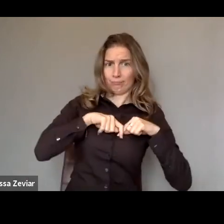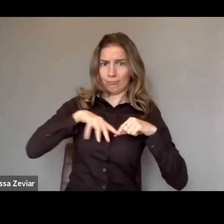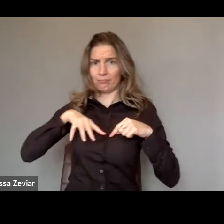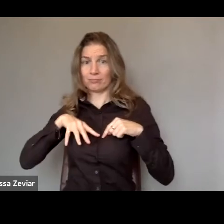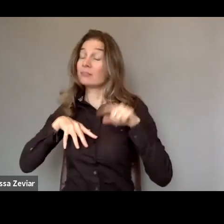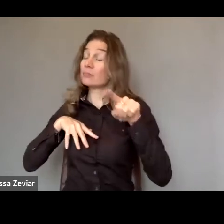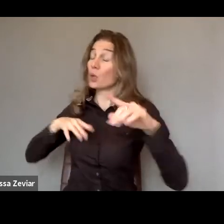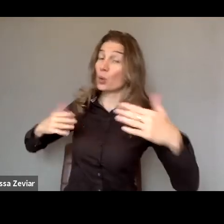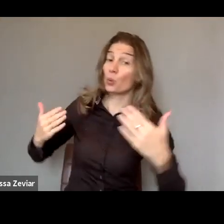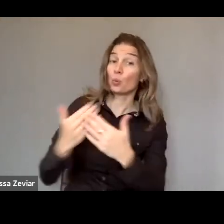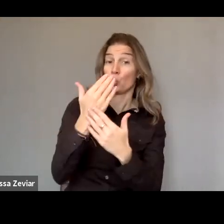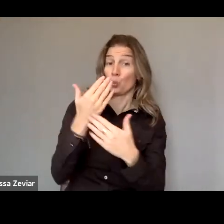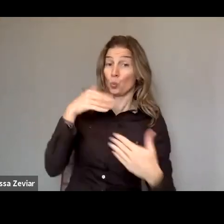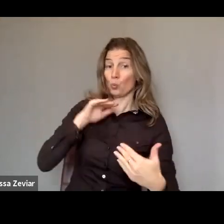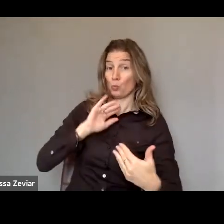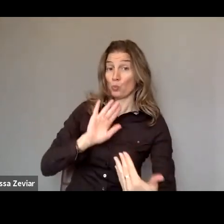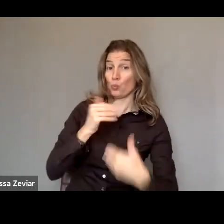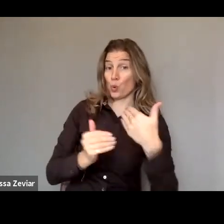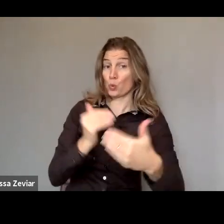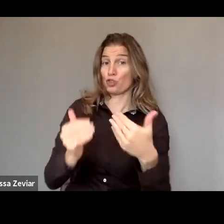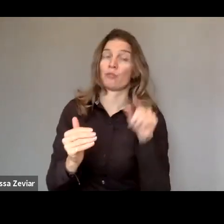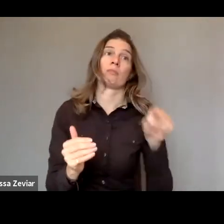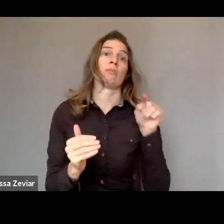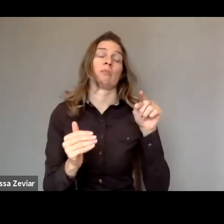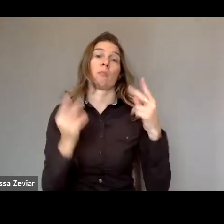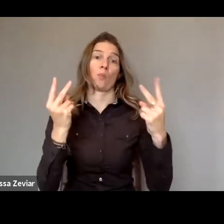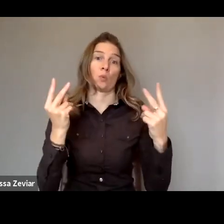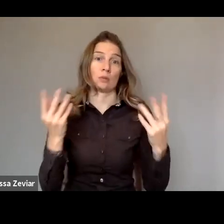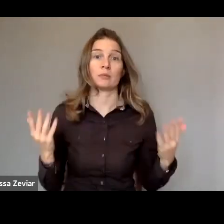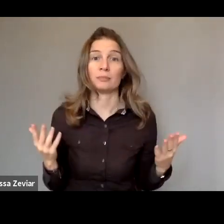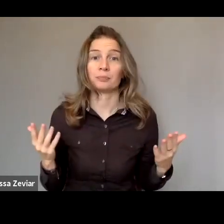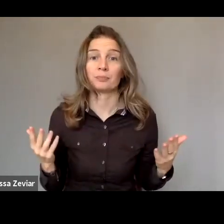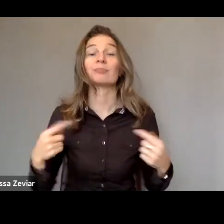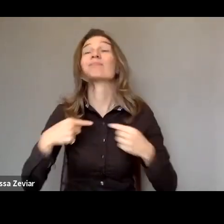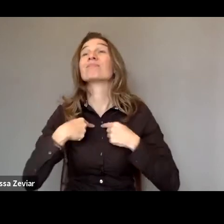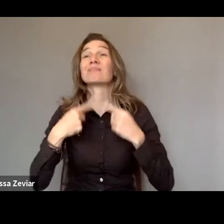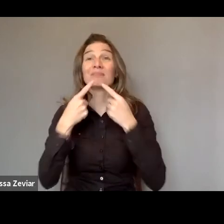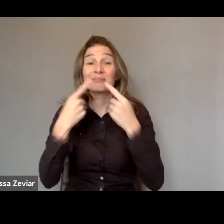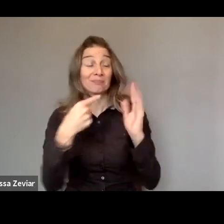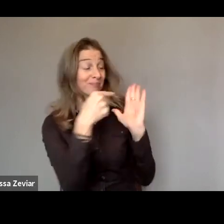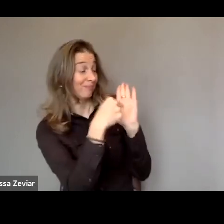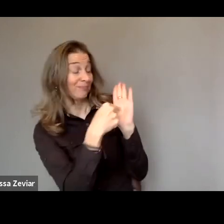in what the Commission was doing is key. Because what we're saying is we want to do, in the Commission